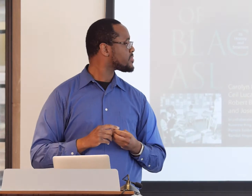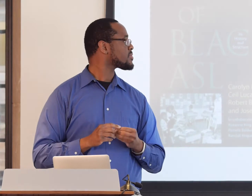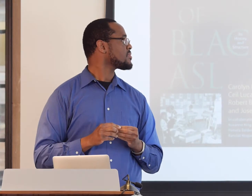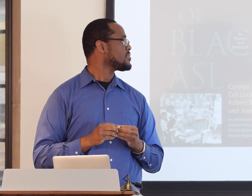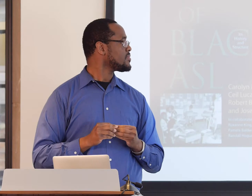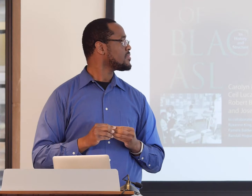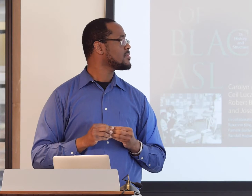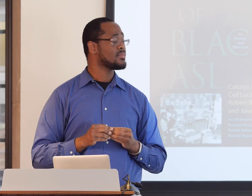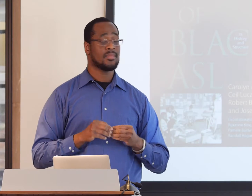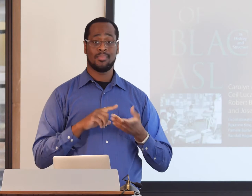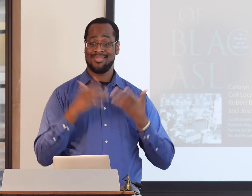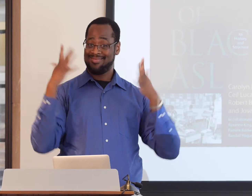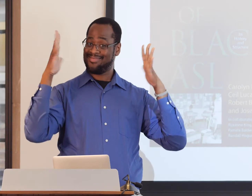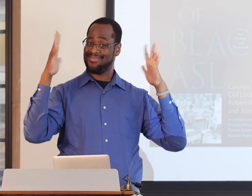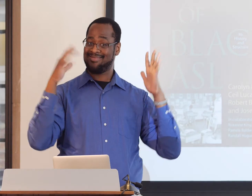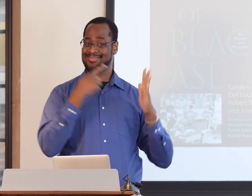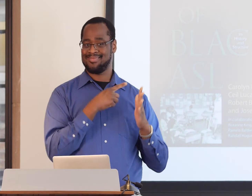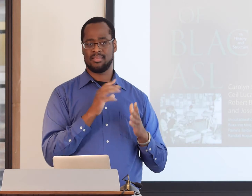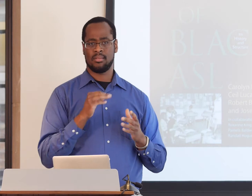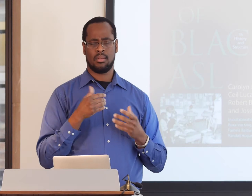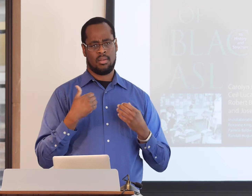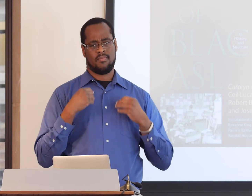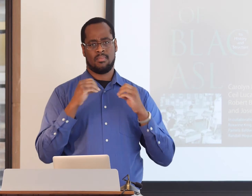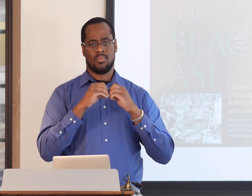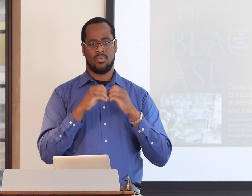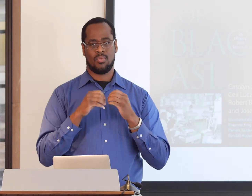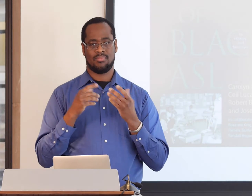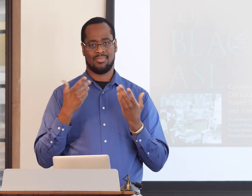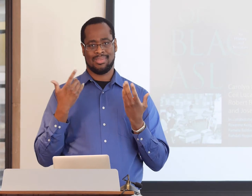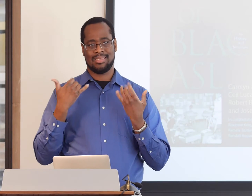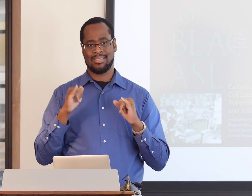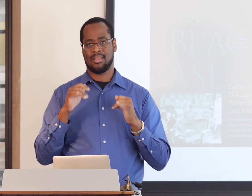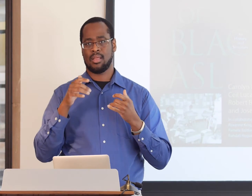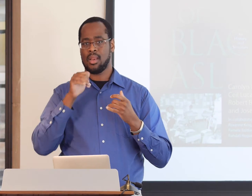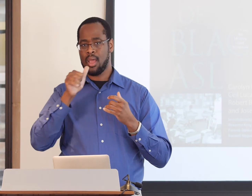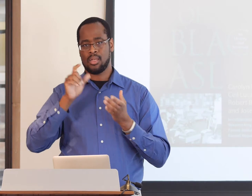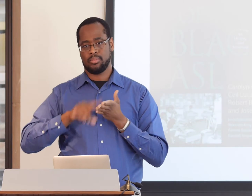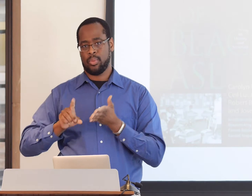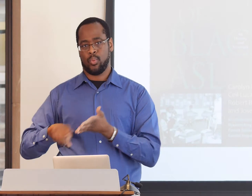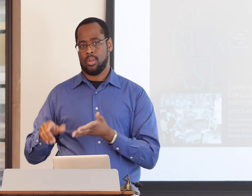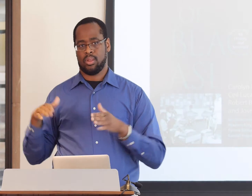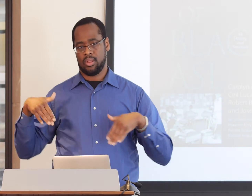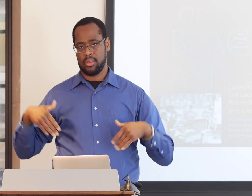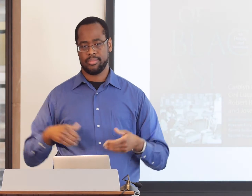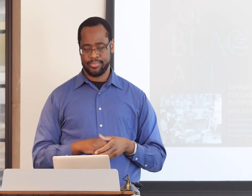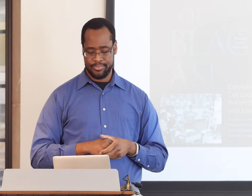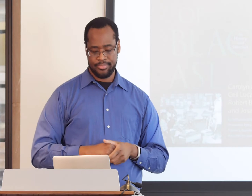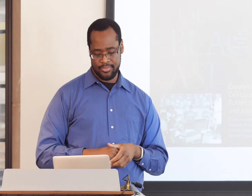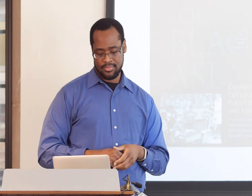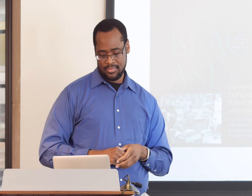and we hope to continue to find more with research. Now that we've published this works, our work is not done.